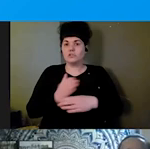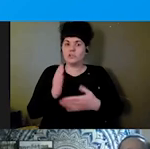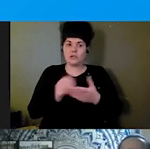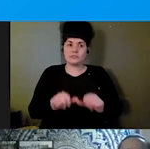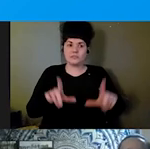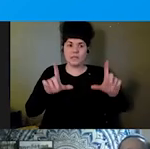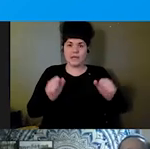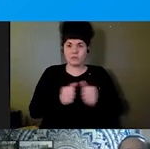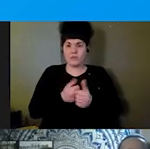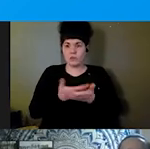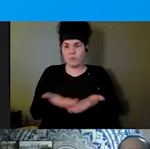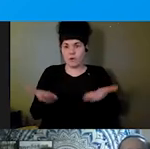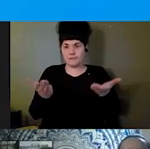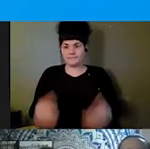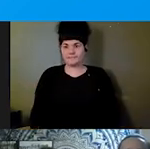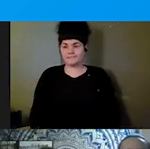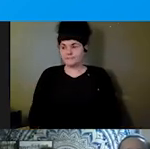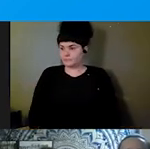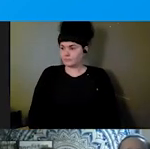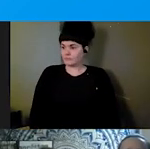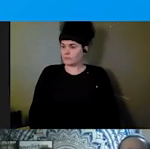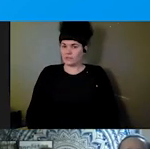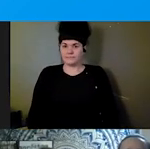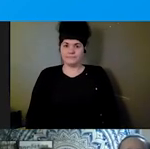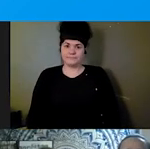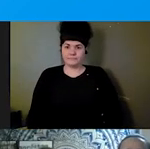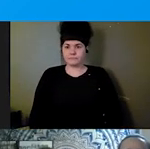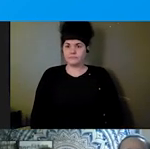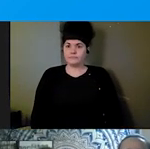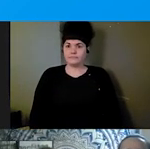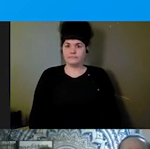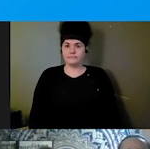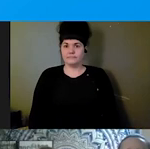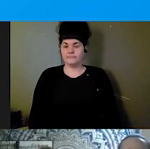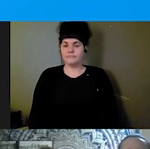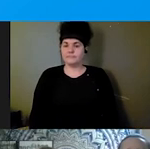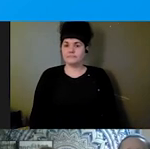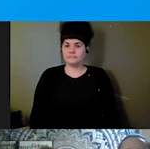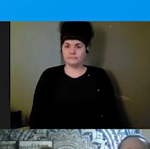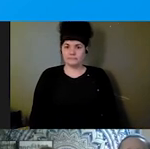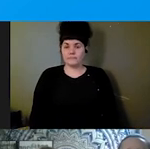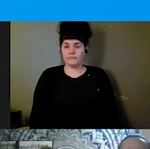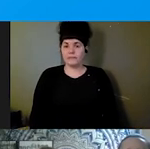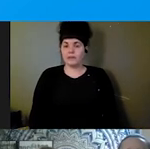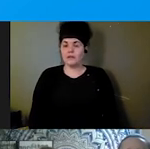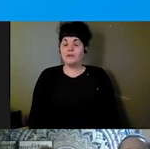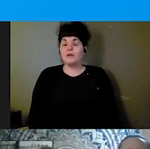all; that I know folks are sharing the access to them in the chat for folks in the